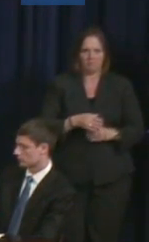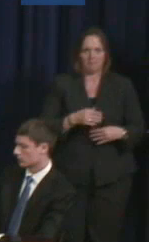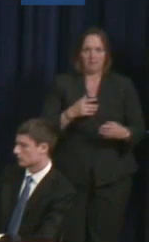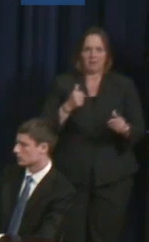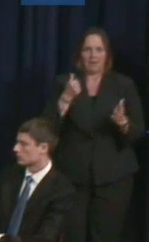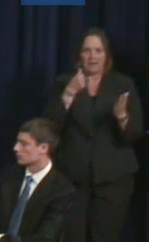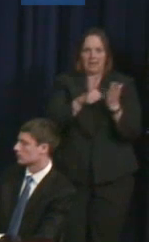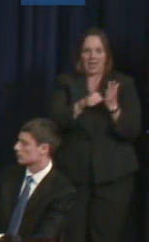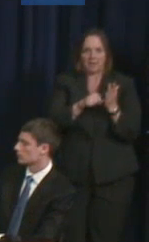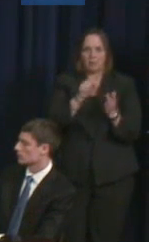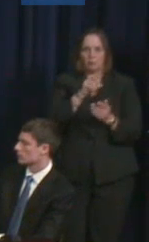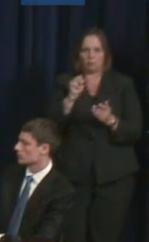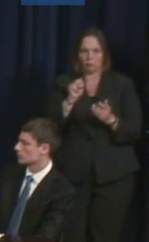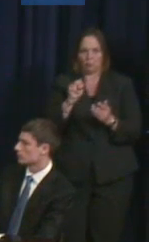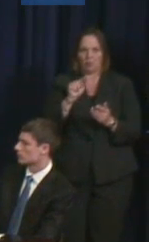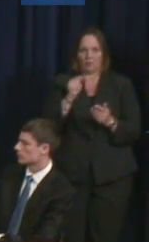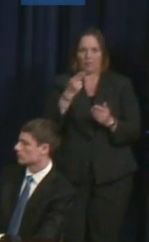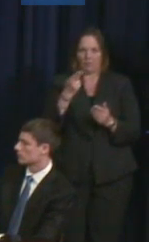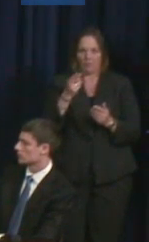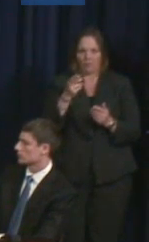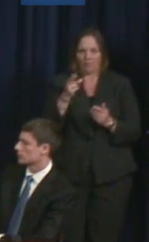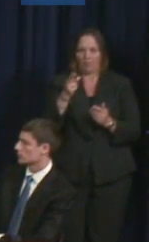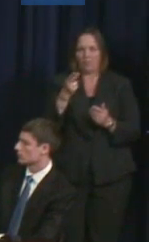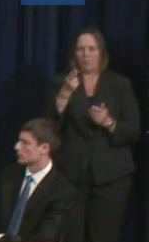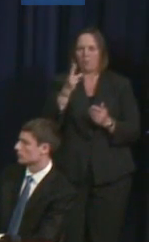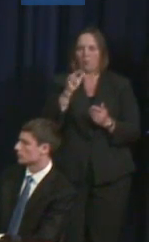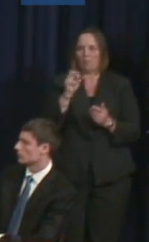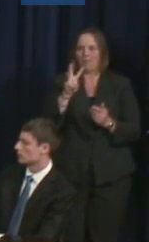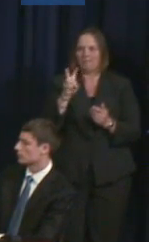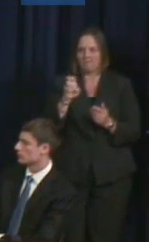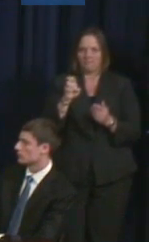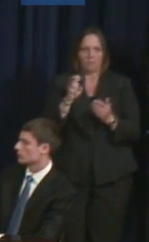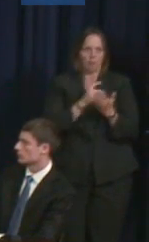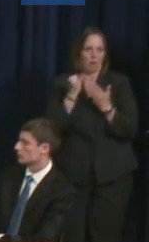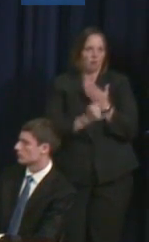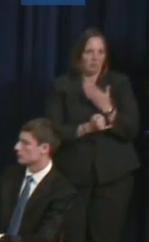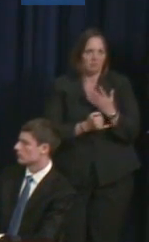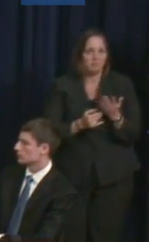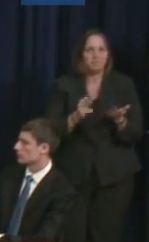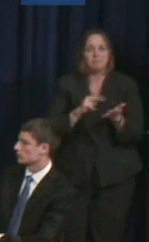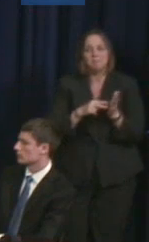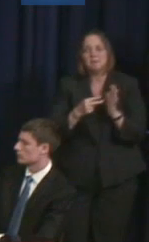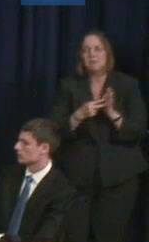Initially it was a way to get the young women in the Thrive mentoring program to get to know their